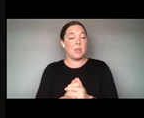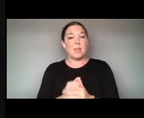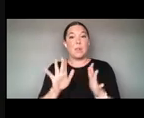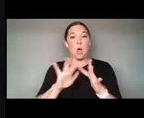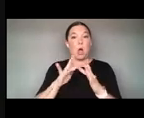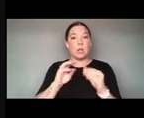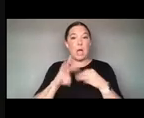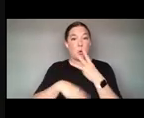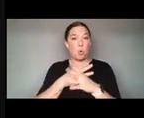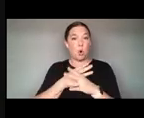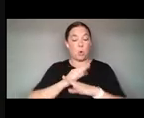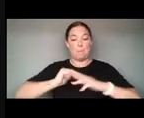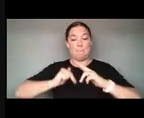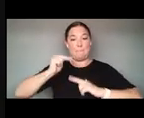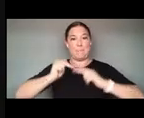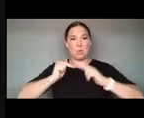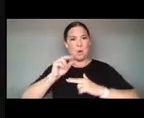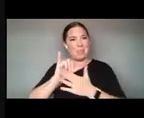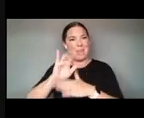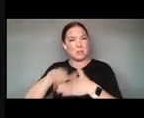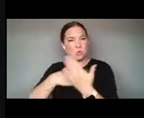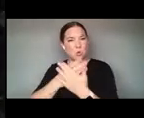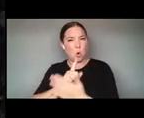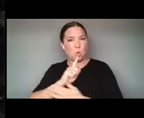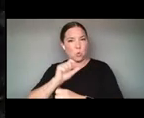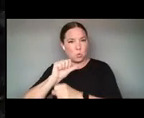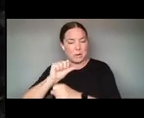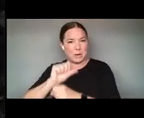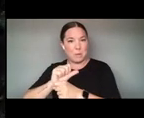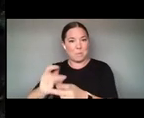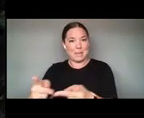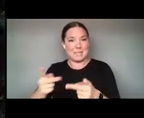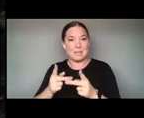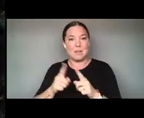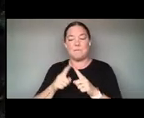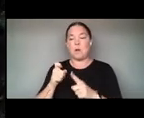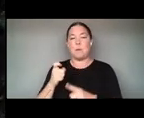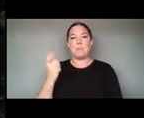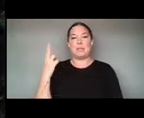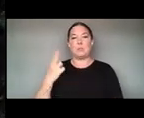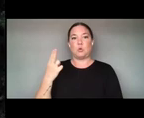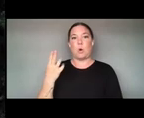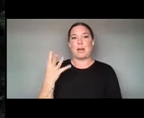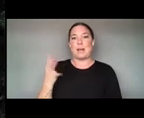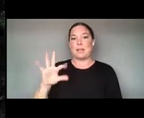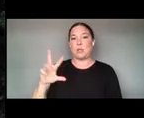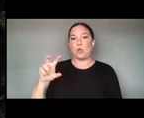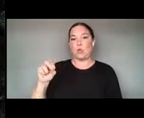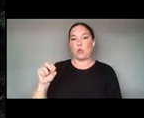ARE ALL REAL SIGHTS OF THE HISTORIC 1934 CLAUDE NEAL LYNCHING ON WHICH OUR STORY IS BASED.